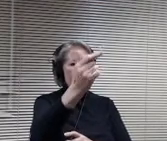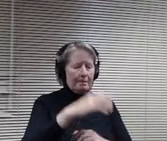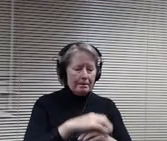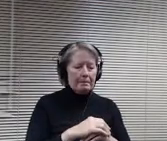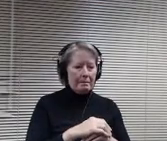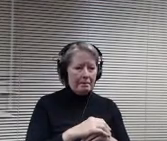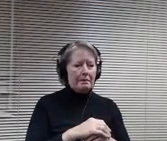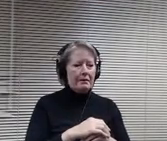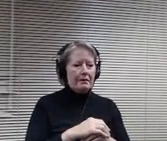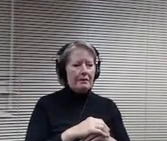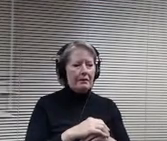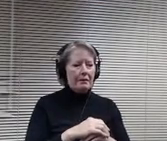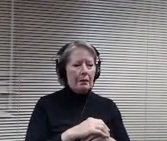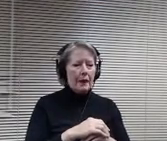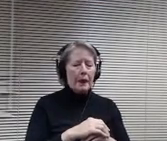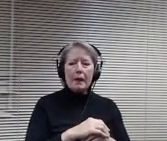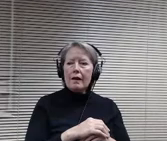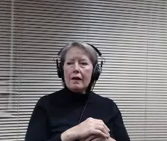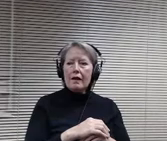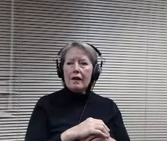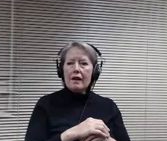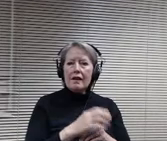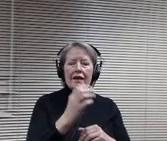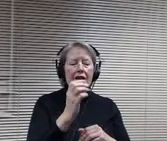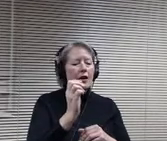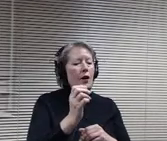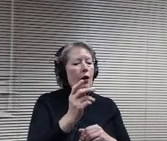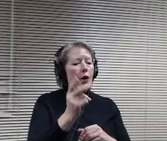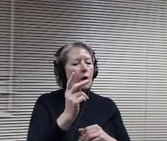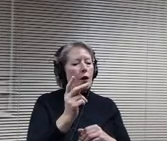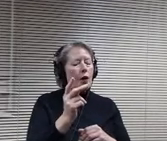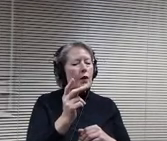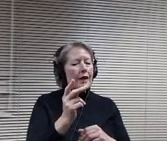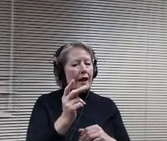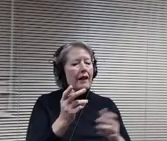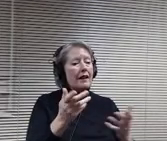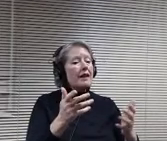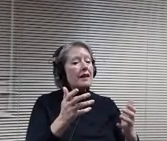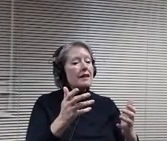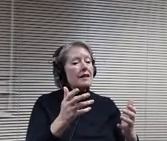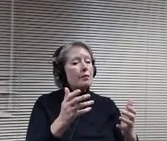OK, so it has been moved and seconded and seconded to aprove